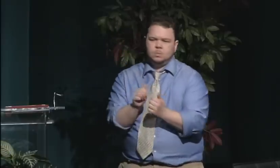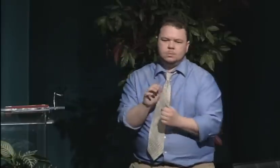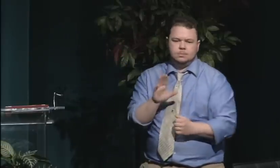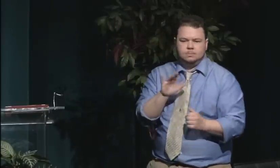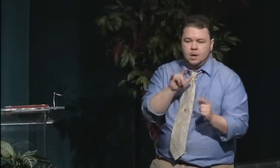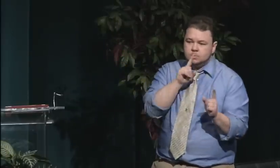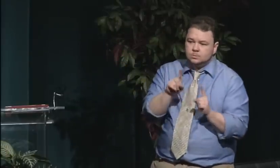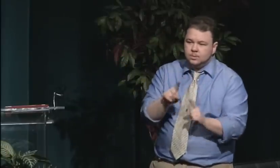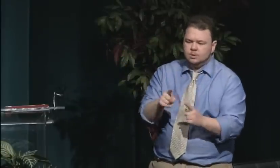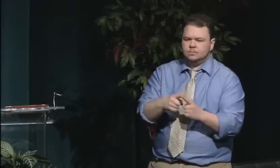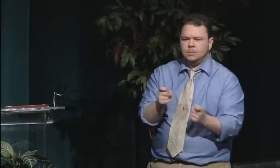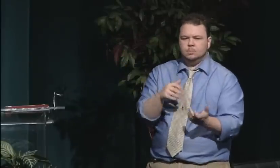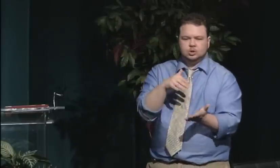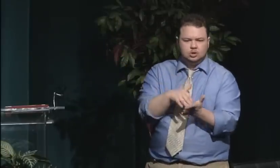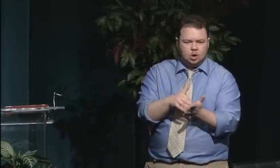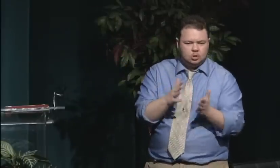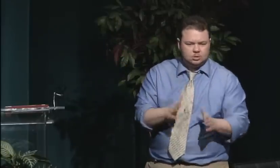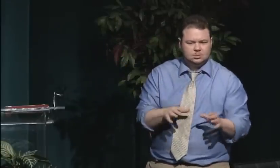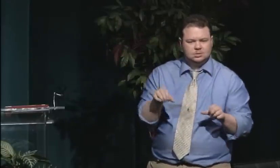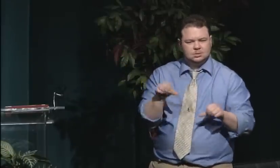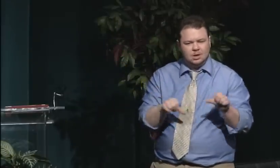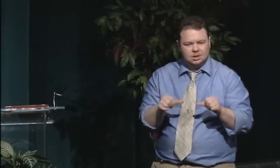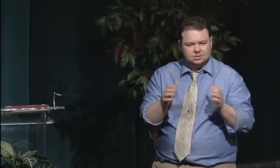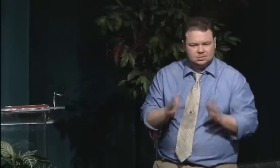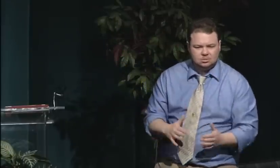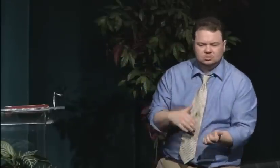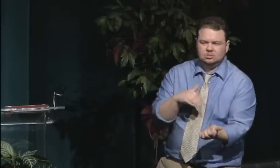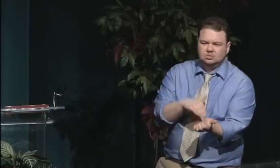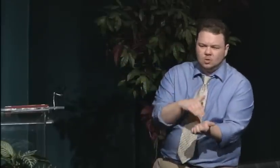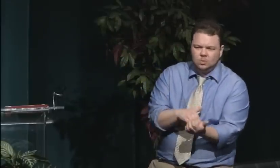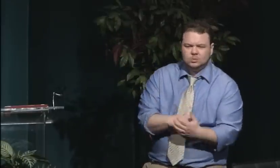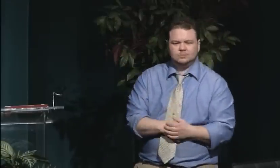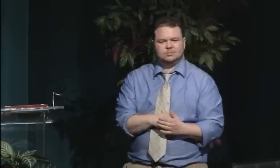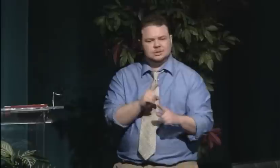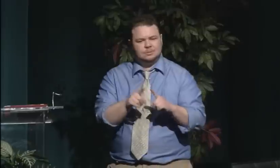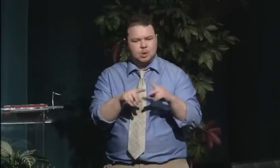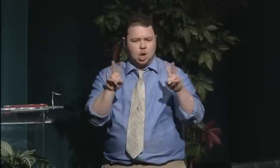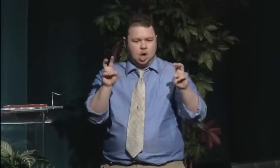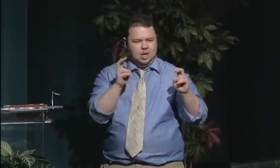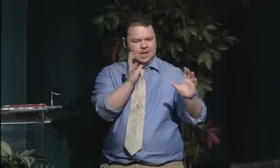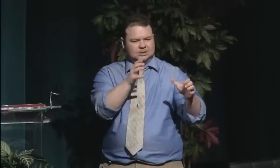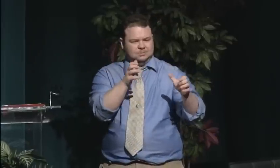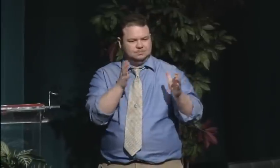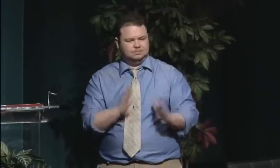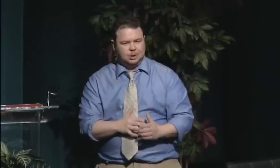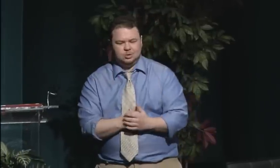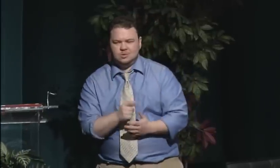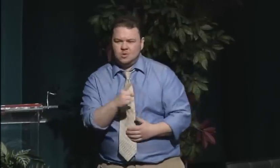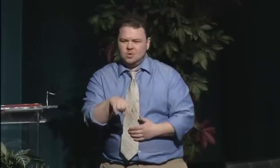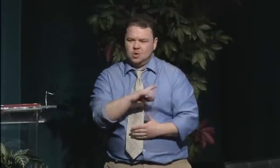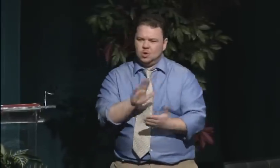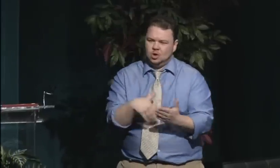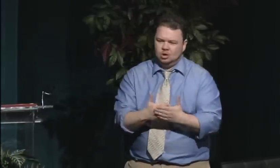it was known that they needed thorough education. If women succeeded at women-only institutions,